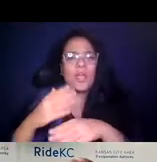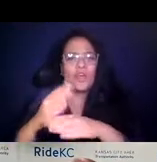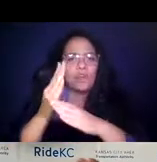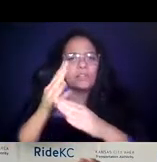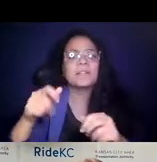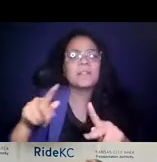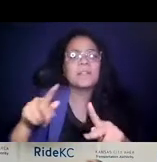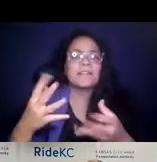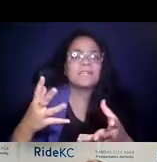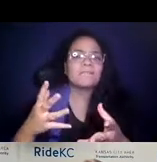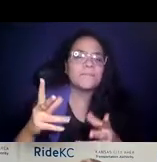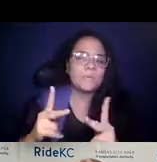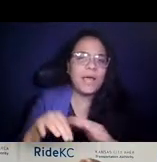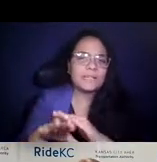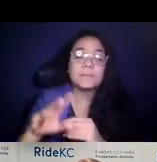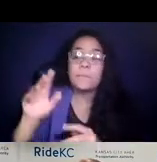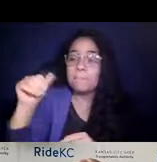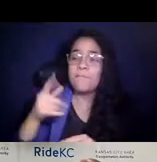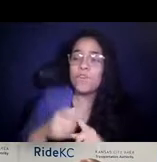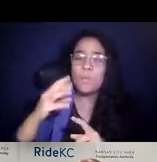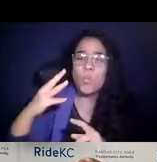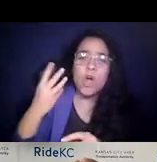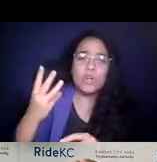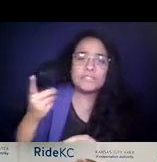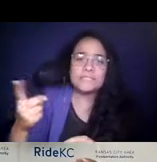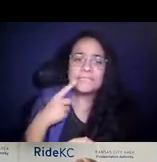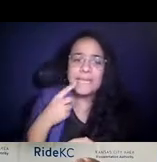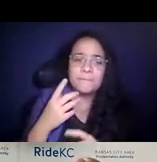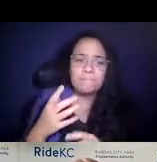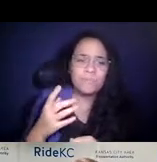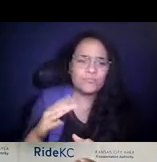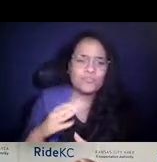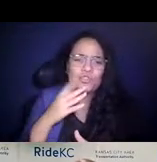15:00:14 The gentleman from Washington, I couldn't have said it better myself. 15:00:16 Ridership is a by-product.